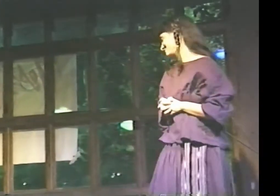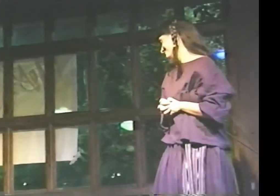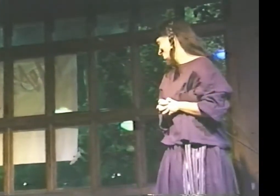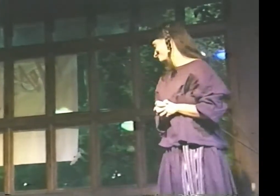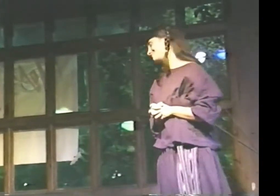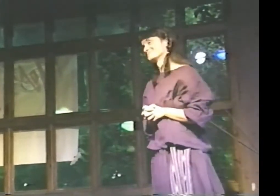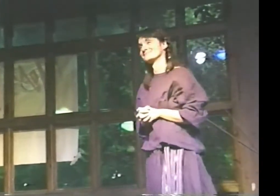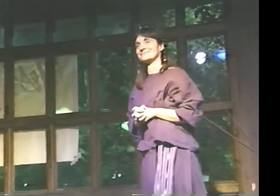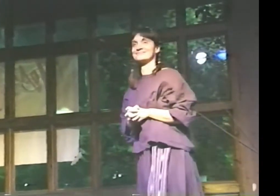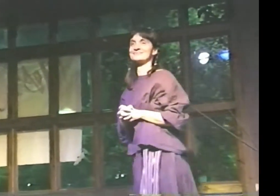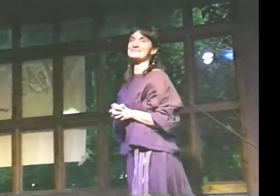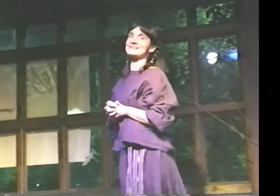OK.